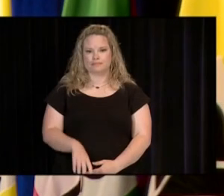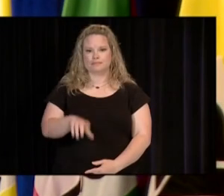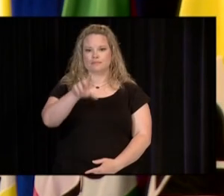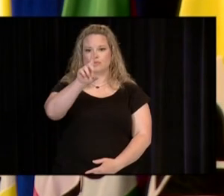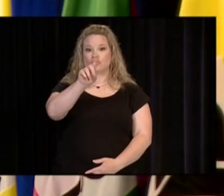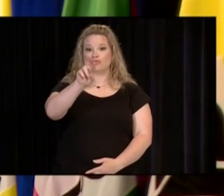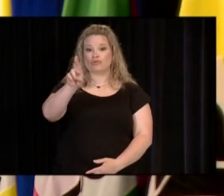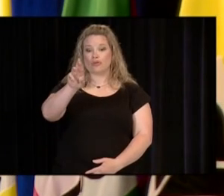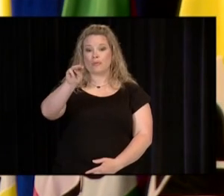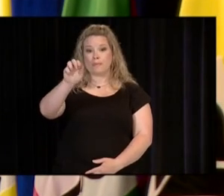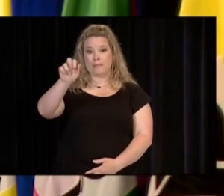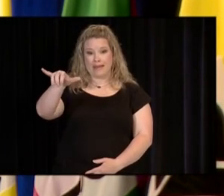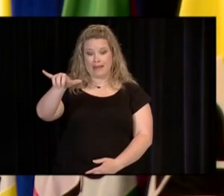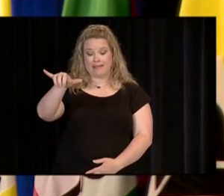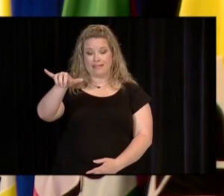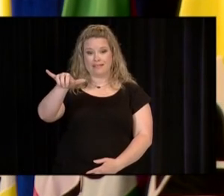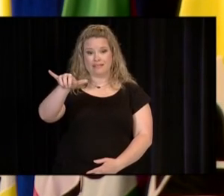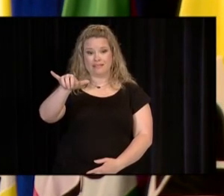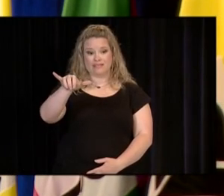[DR LINDA BRADDY:] DR. MAY, DISTINGUISHED GUESTS,